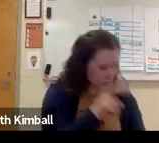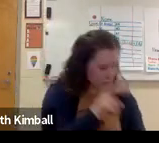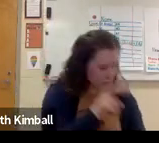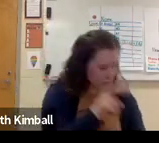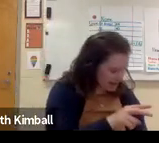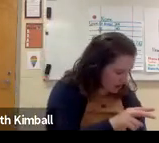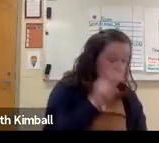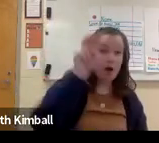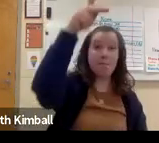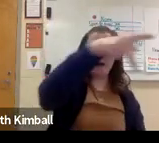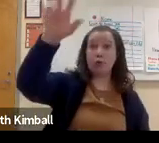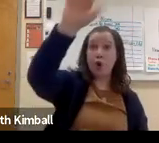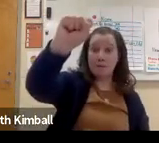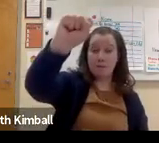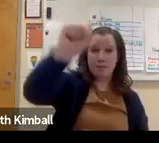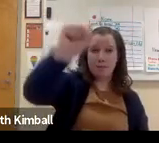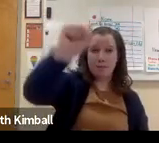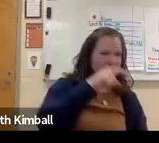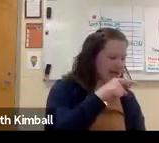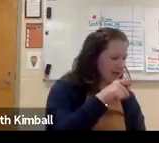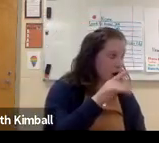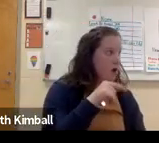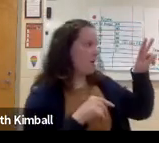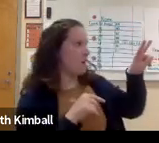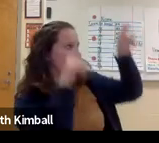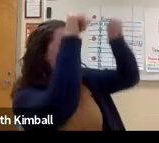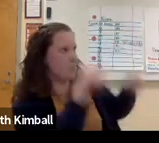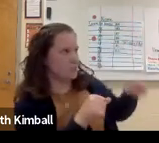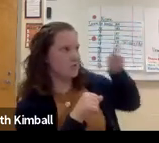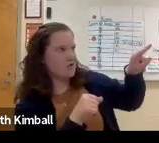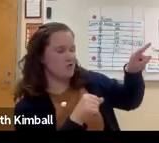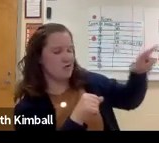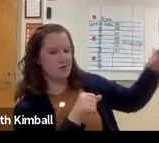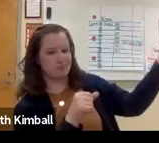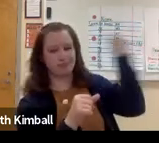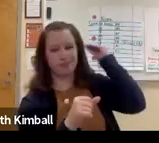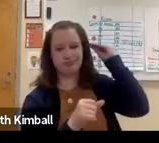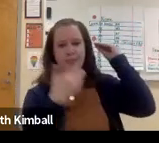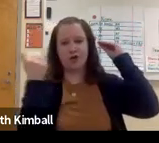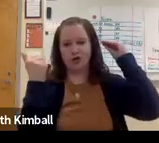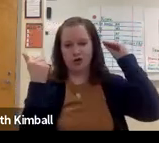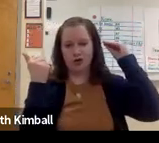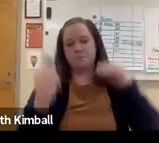They can get the information on the presentation, they can look down at their notes.